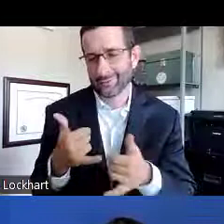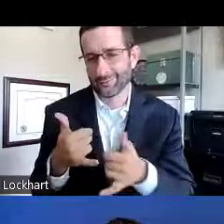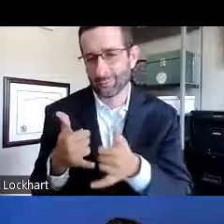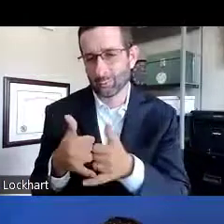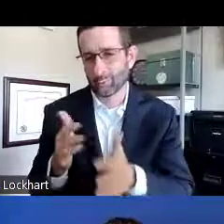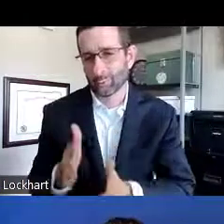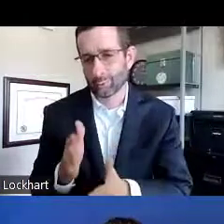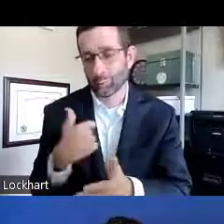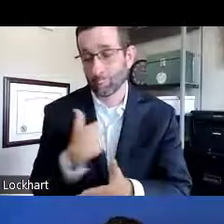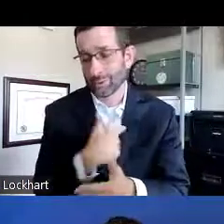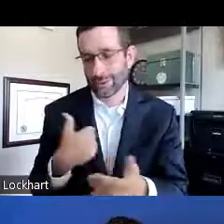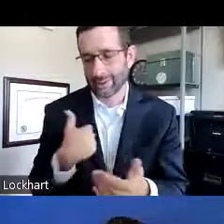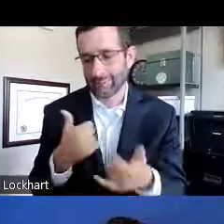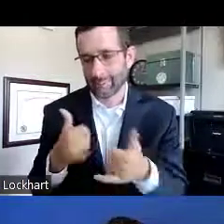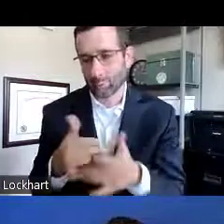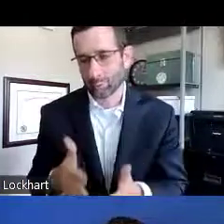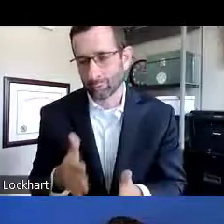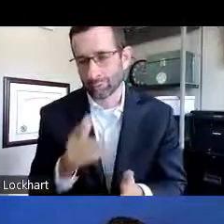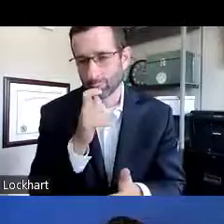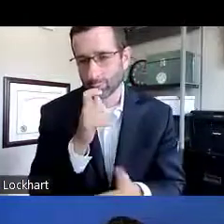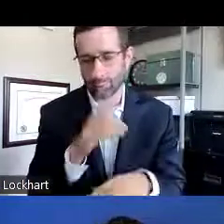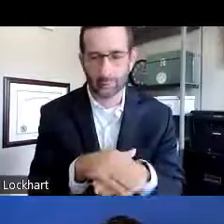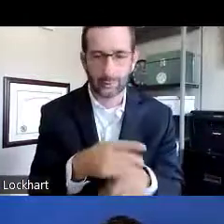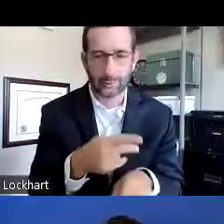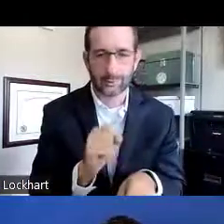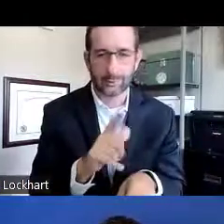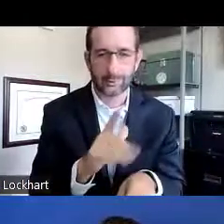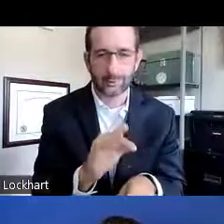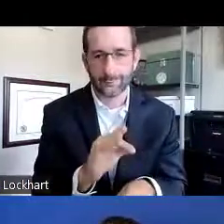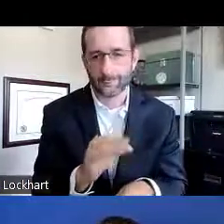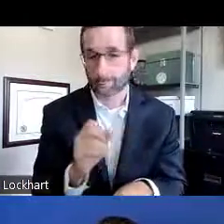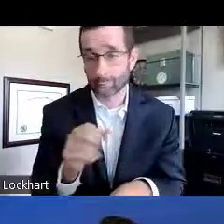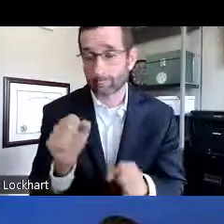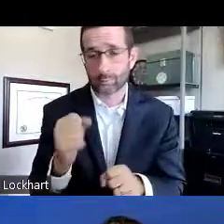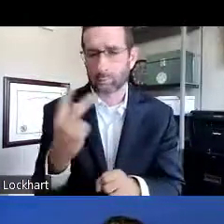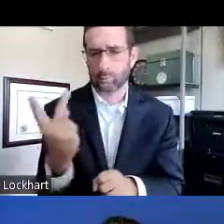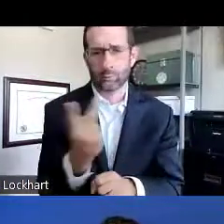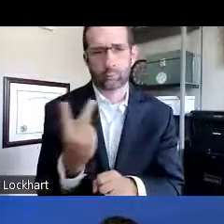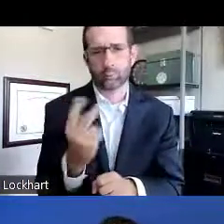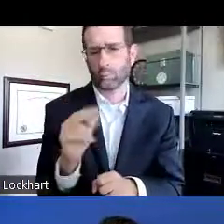So we do already have some awardees who were on PSLF,